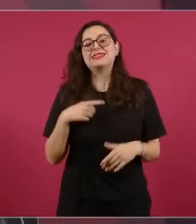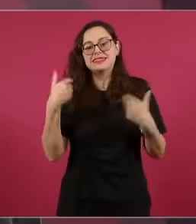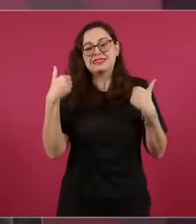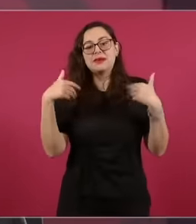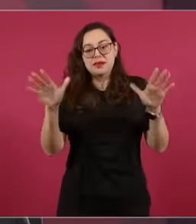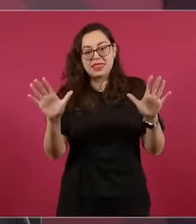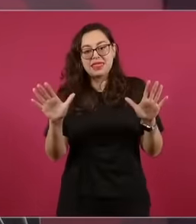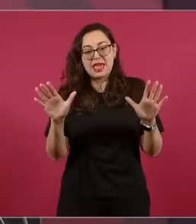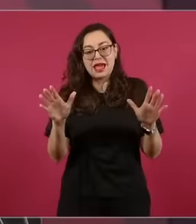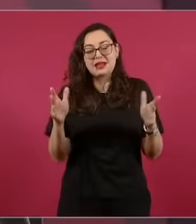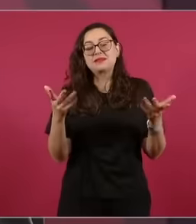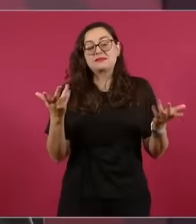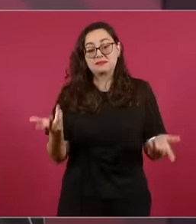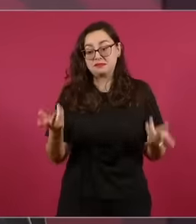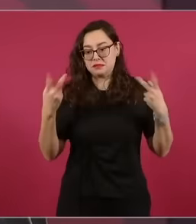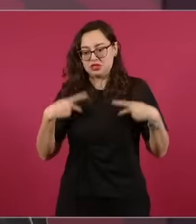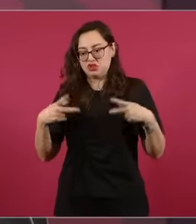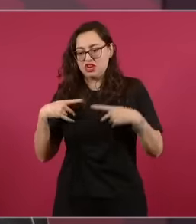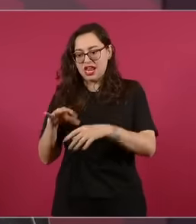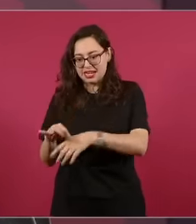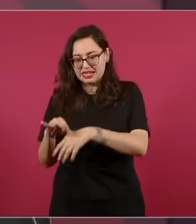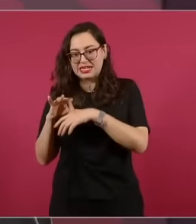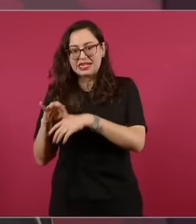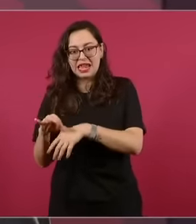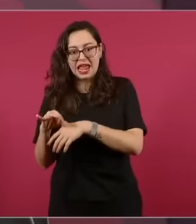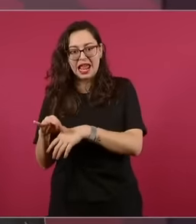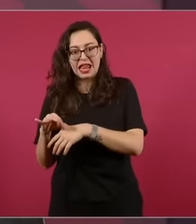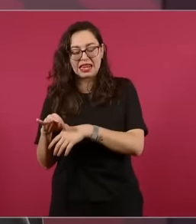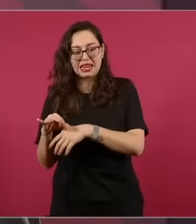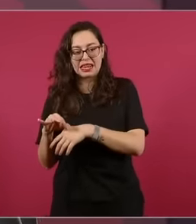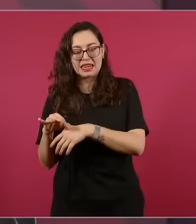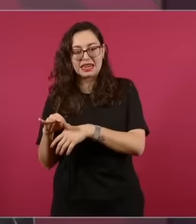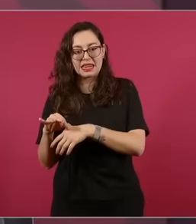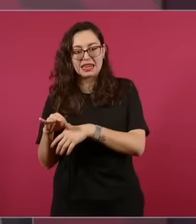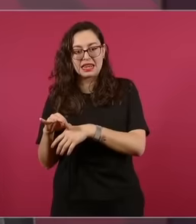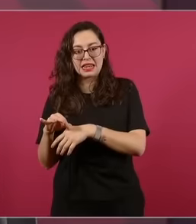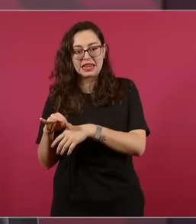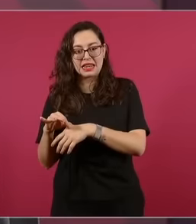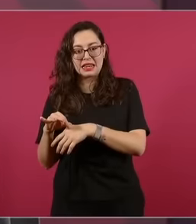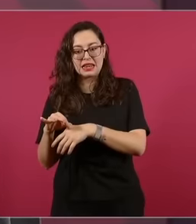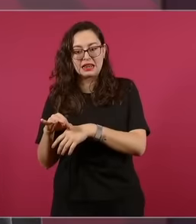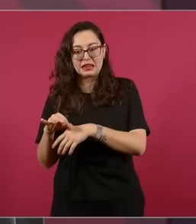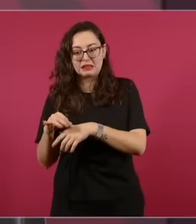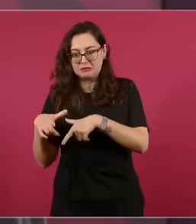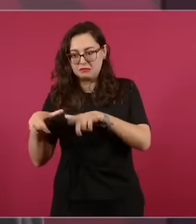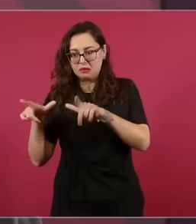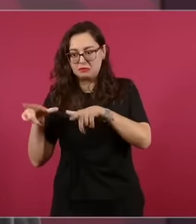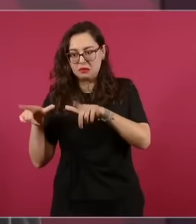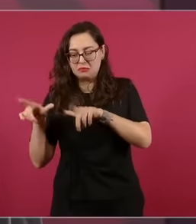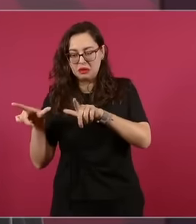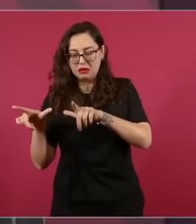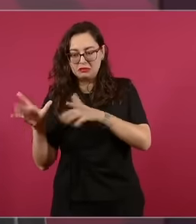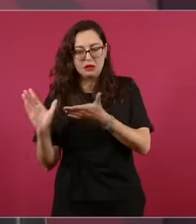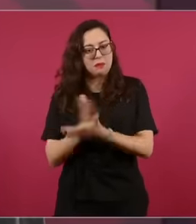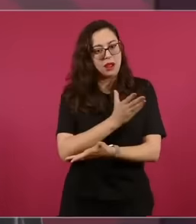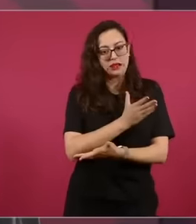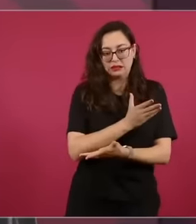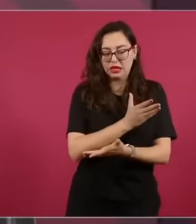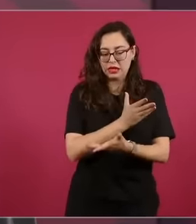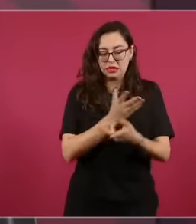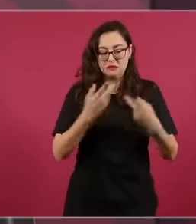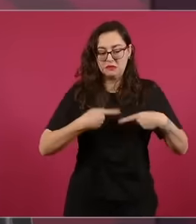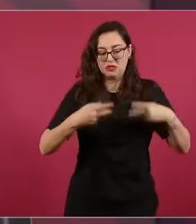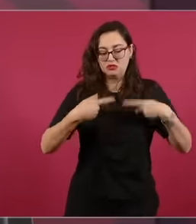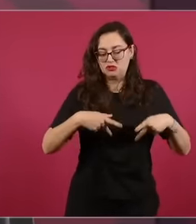a neck writes or what this